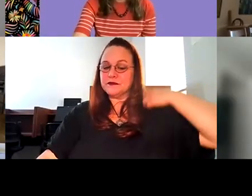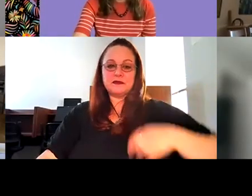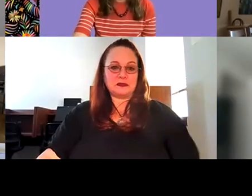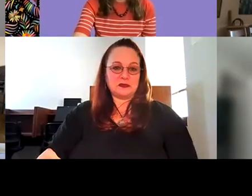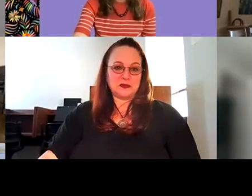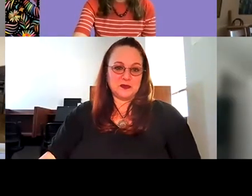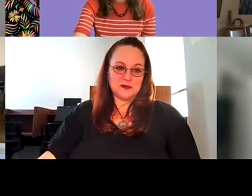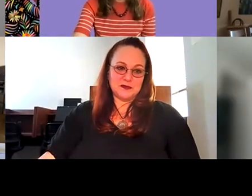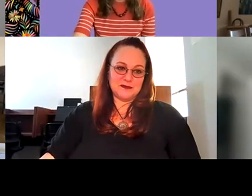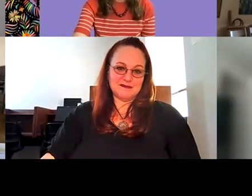Robyn Thomas: Thanks. Everyone.